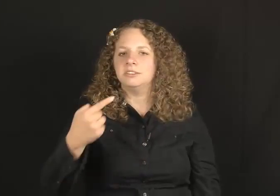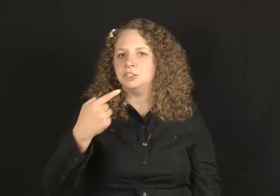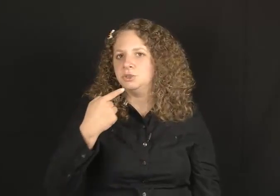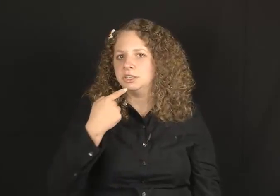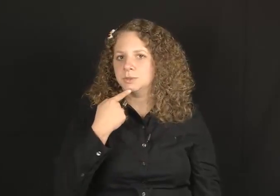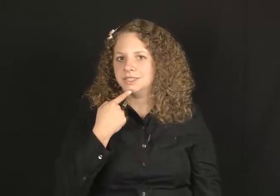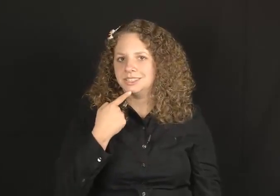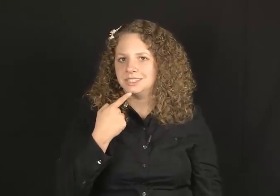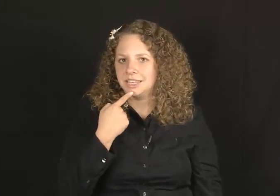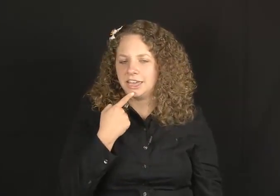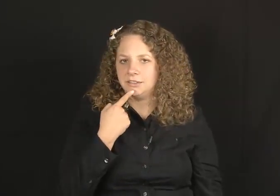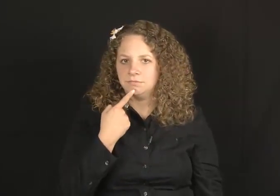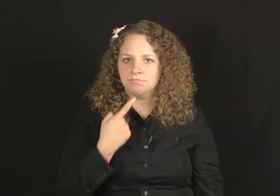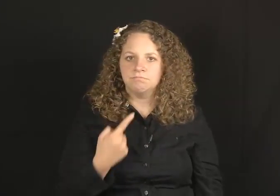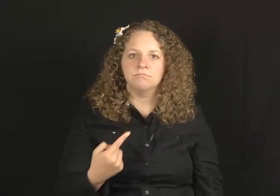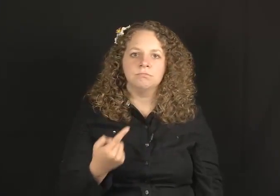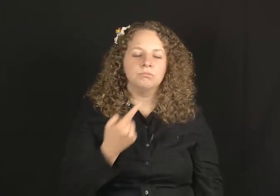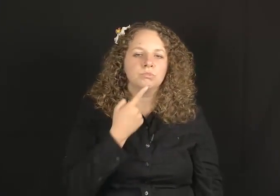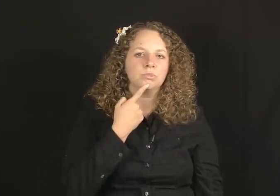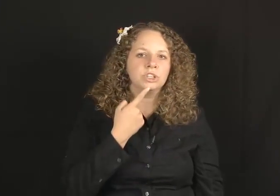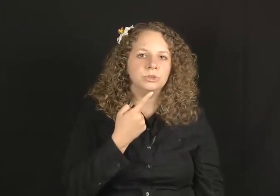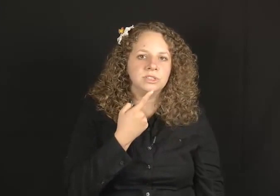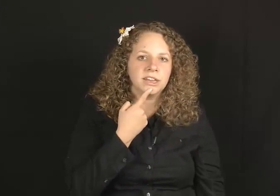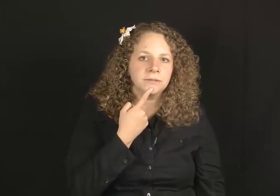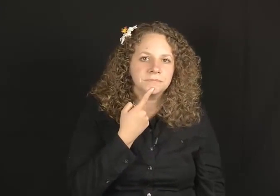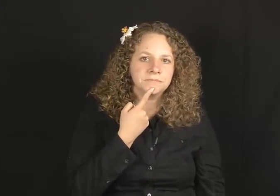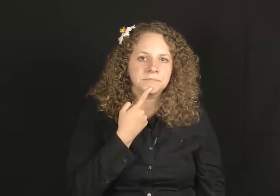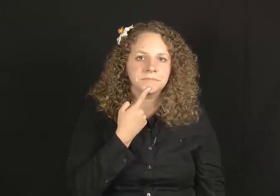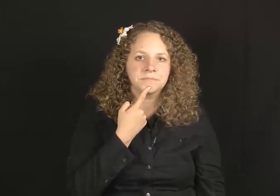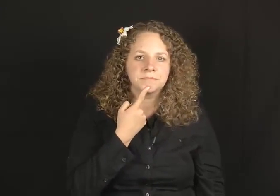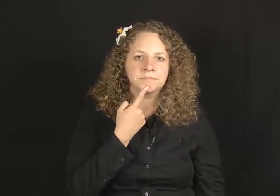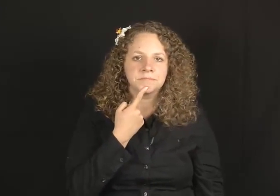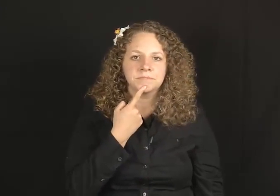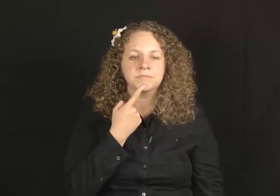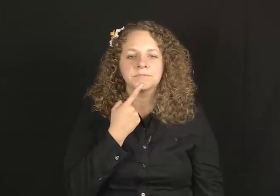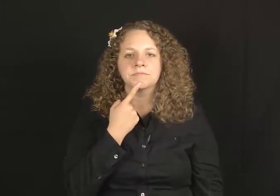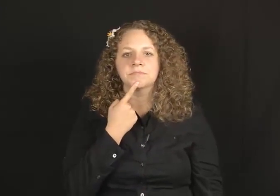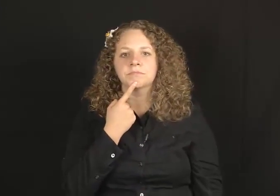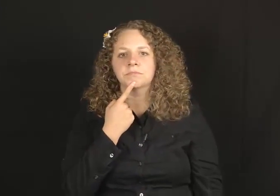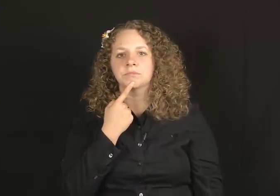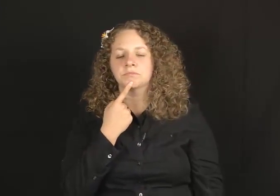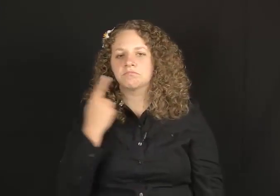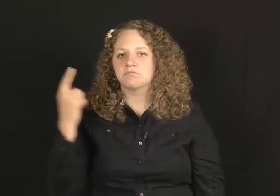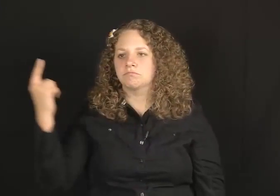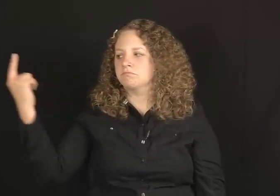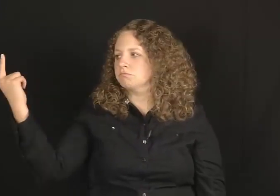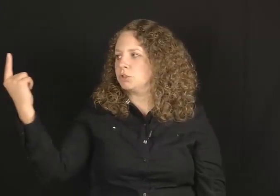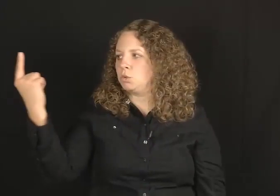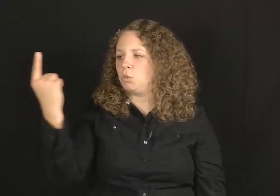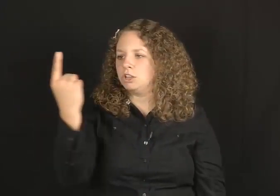I'll teach you this one, WHAT'D-YOU-SAY?.